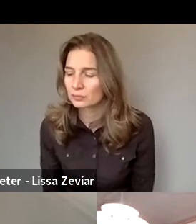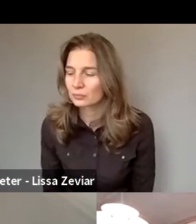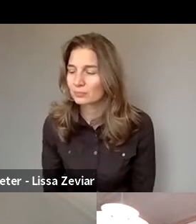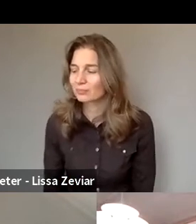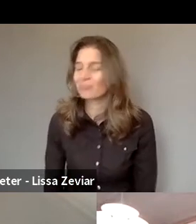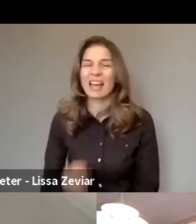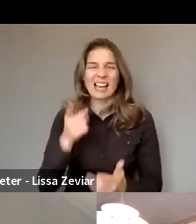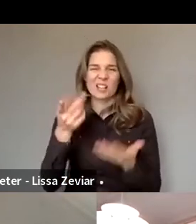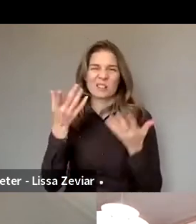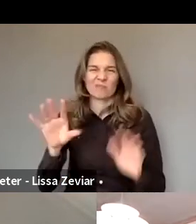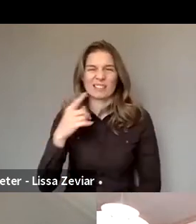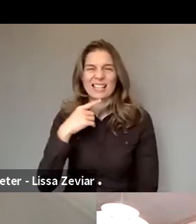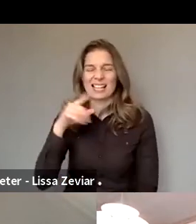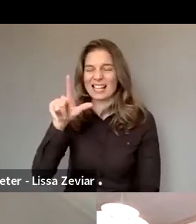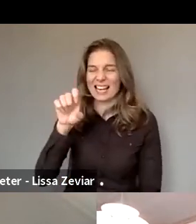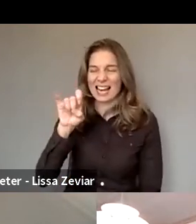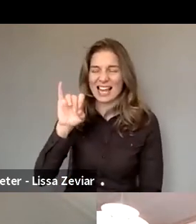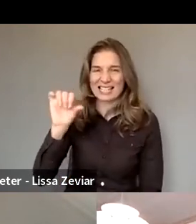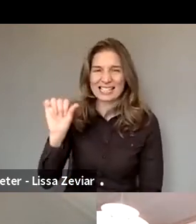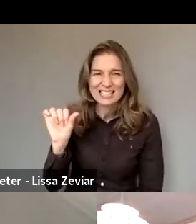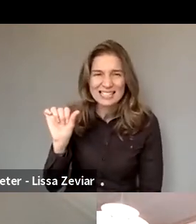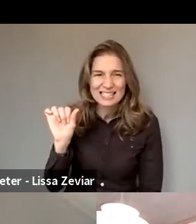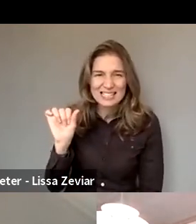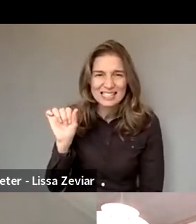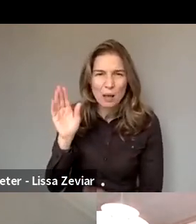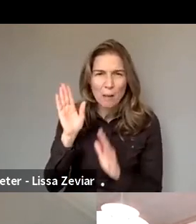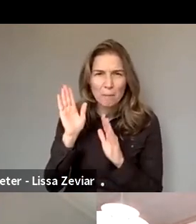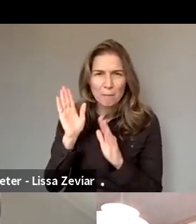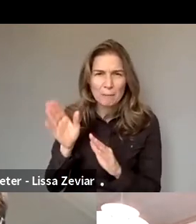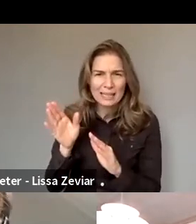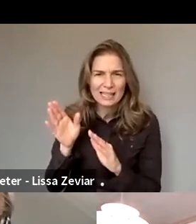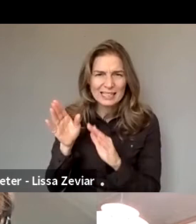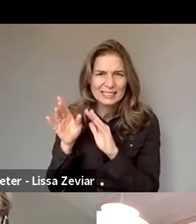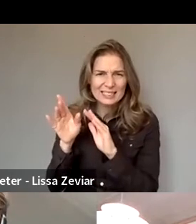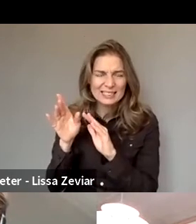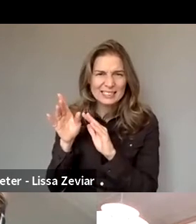of Commissioner Dalli left the conference,